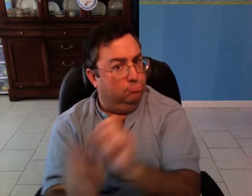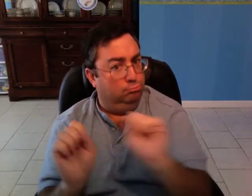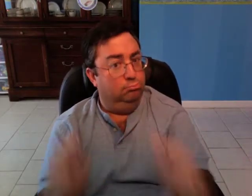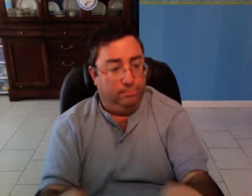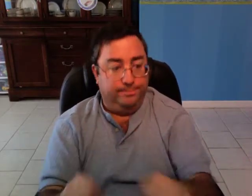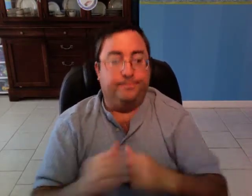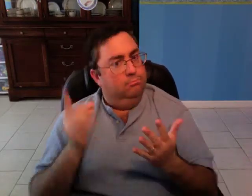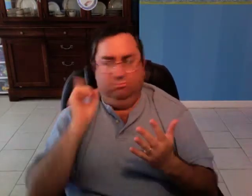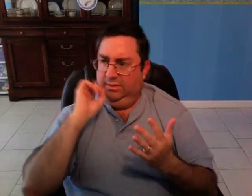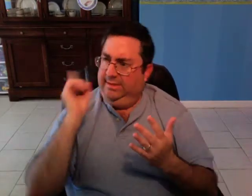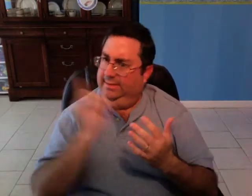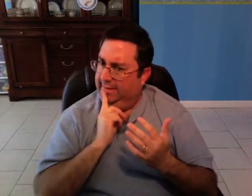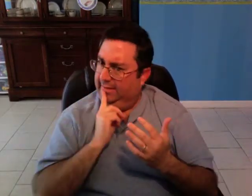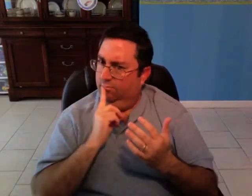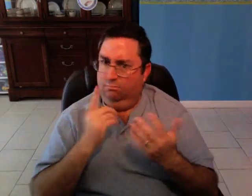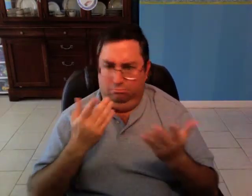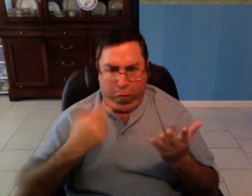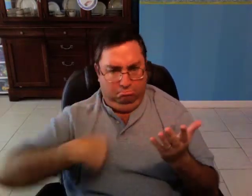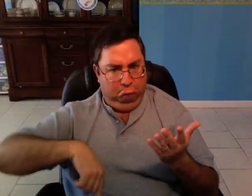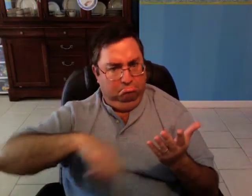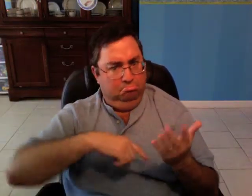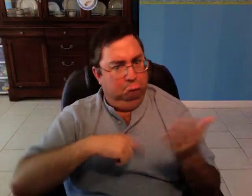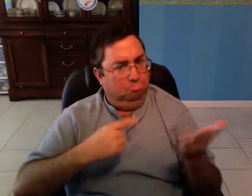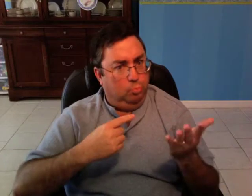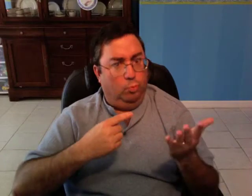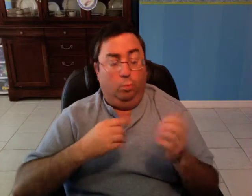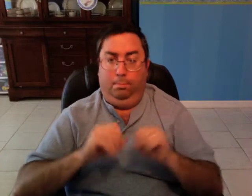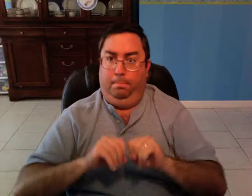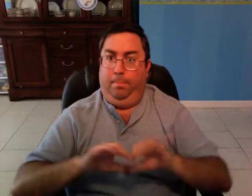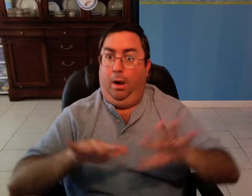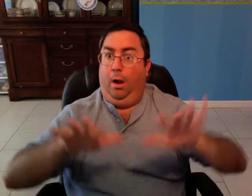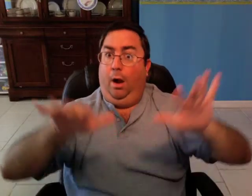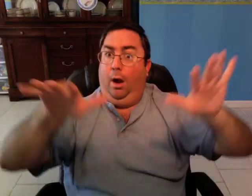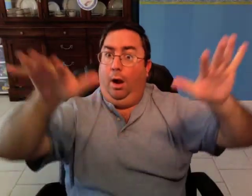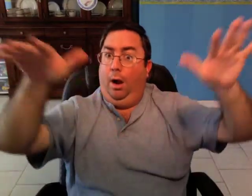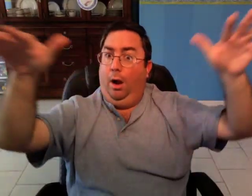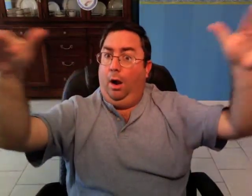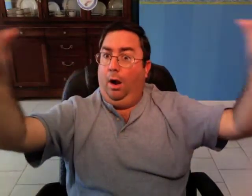Deaf people are also scattered all over the world.